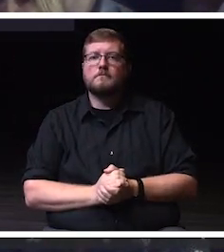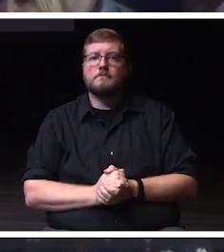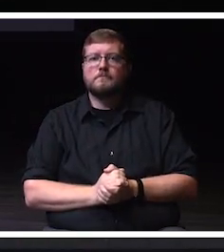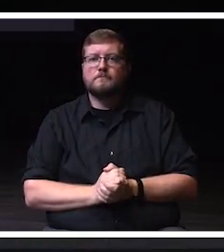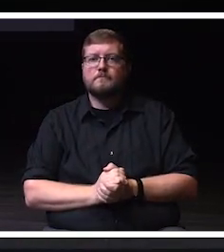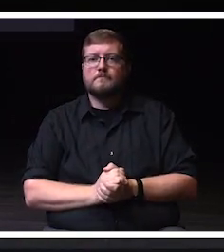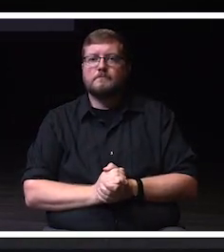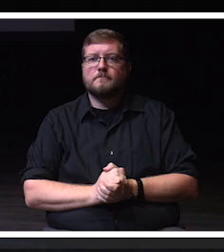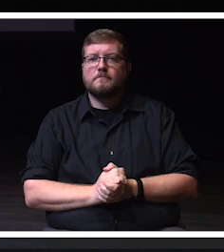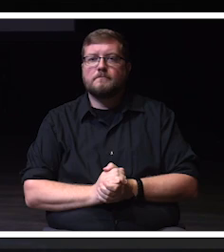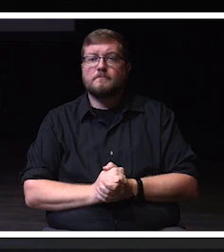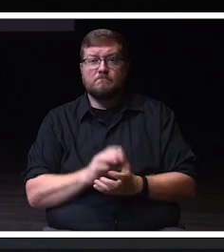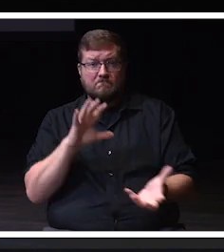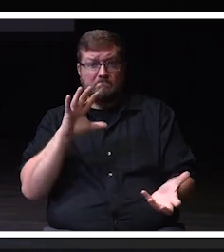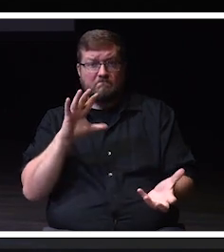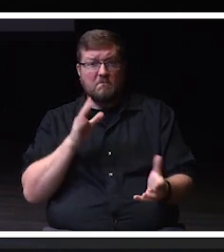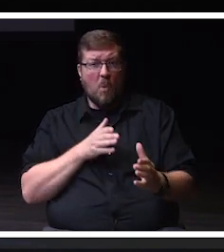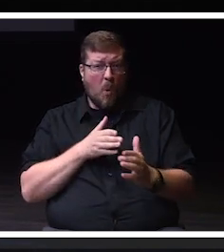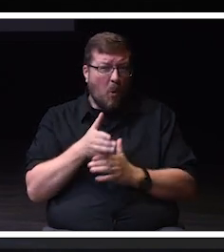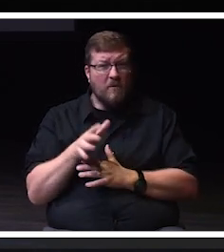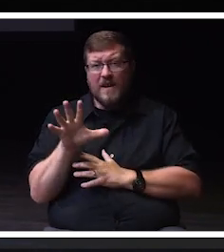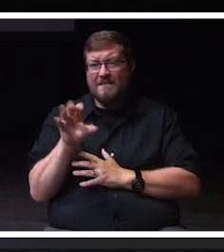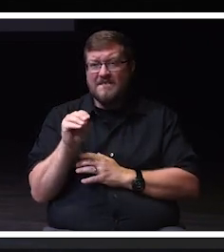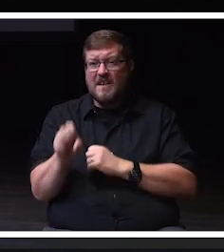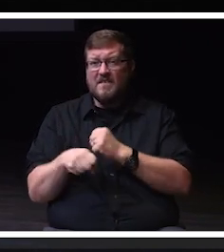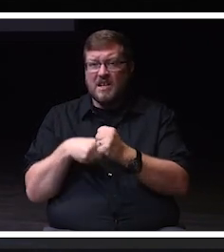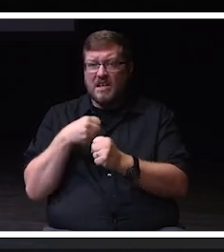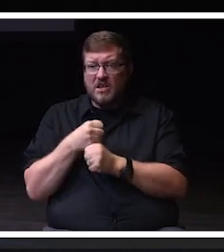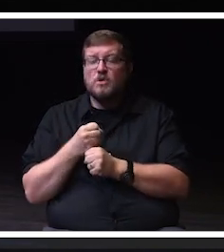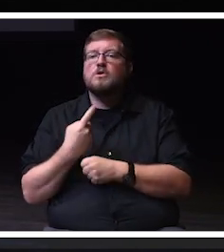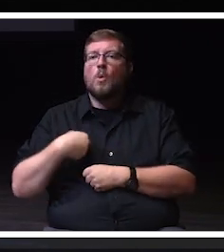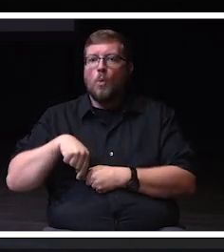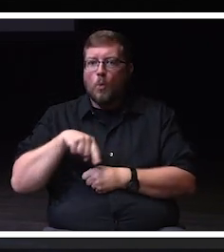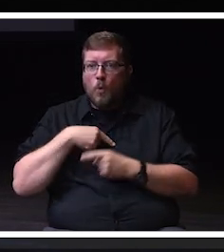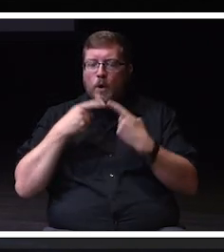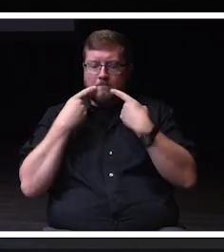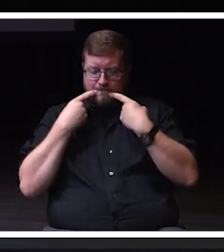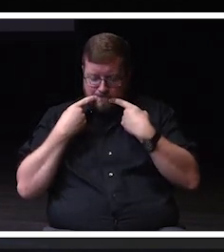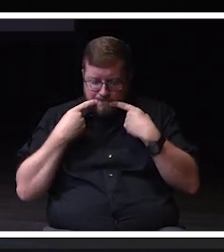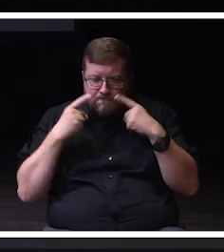For over 50 years we have excelled in this space with our summer camps